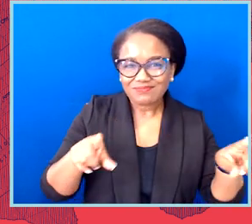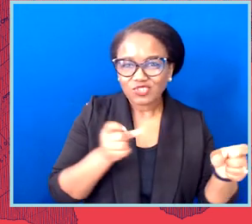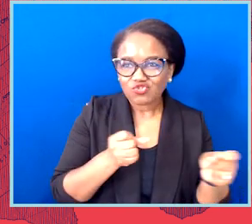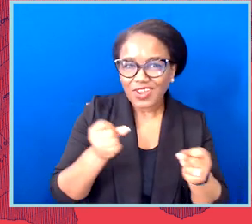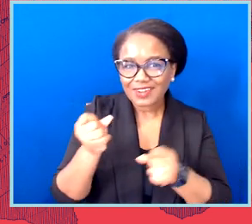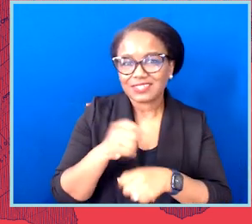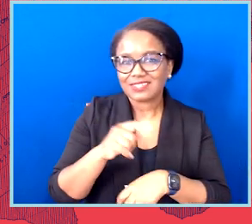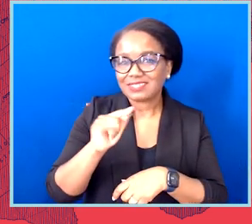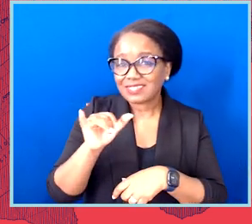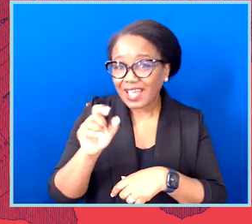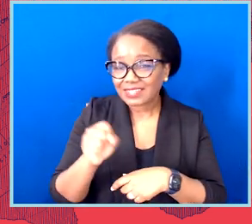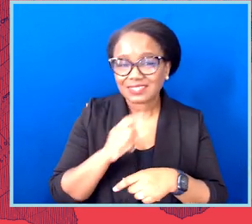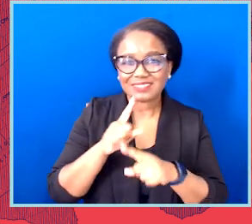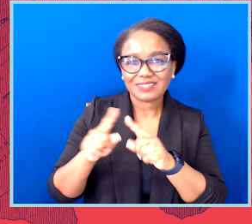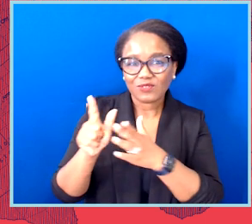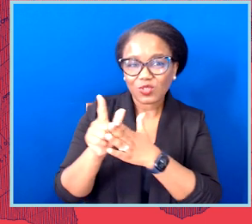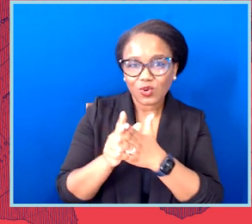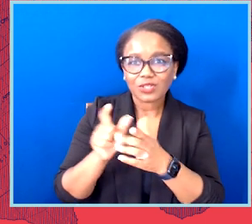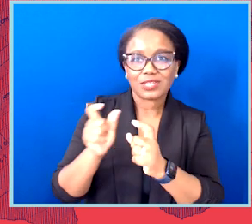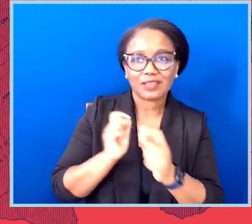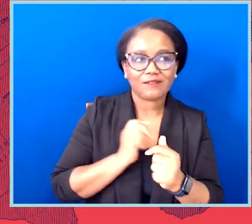and different courts in order to give us as many pathways to success as possible.